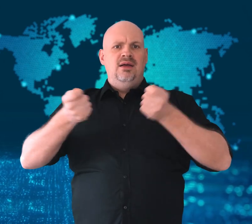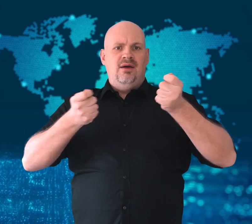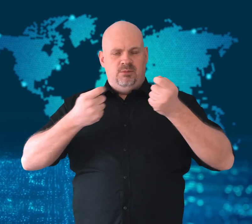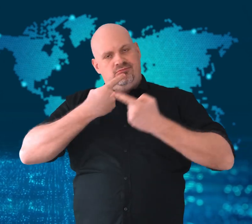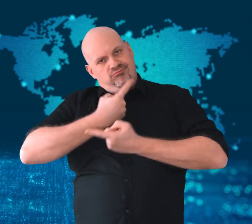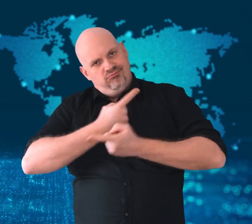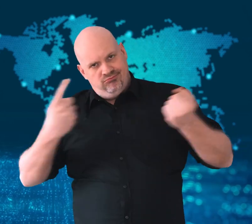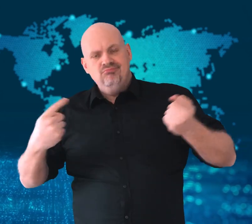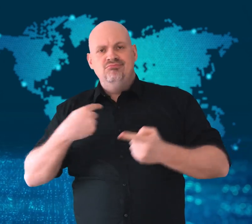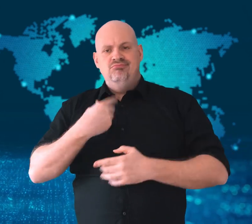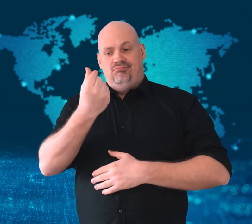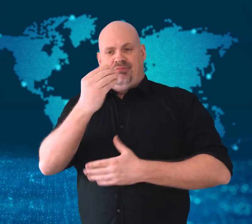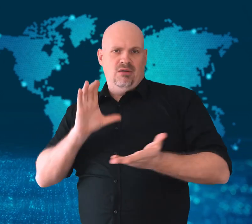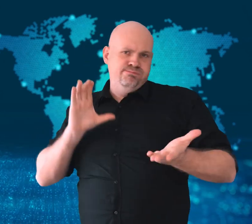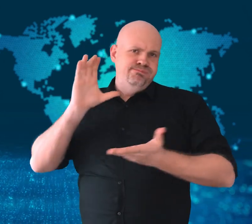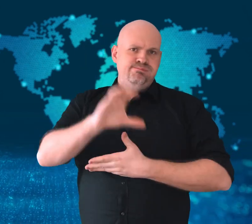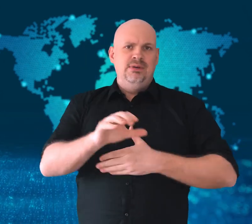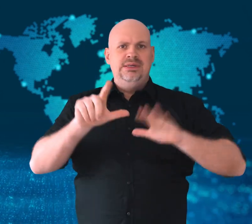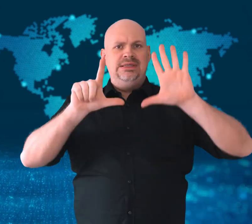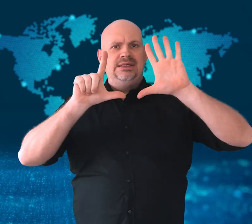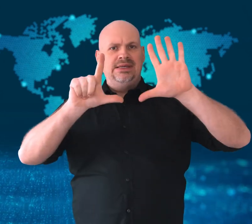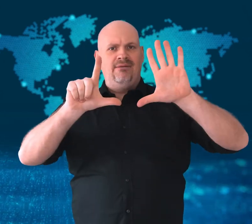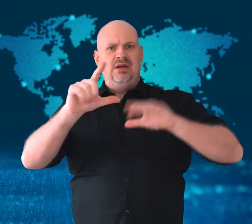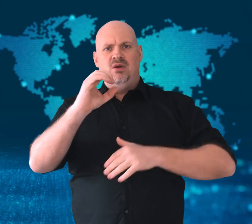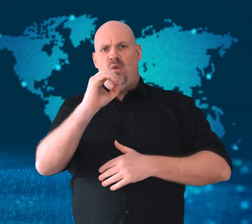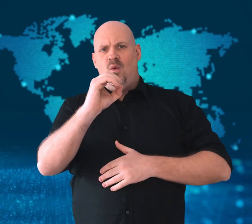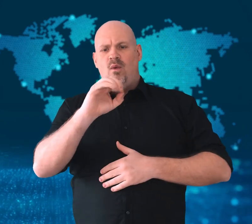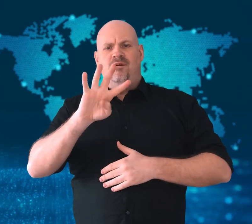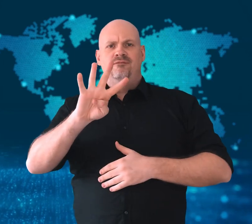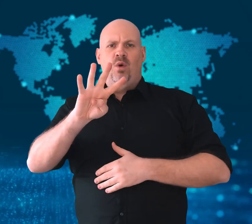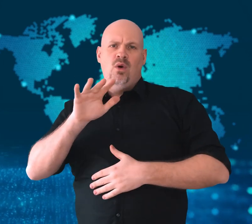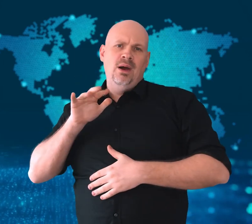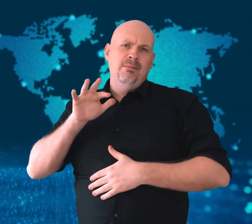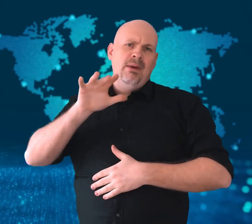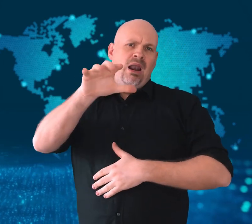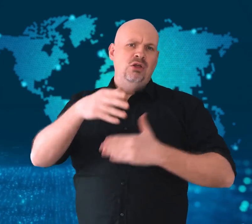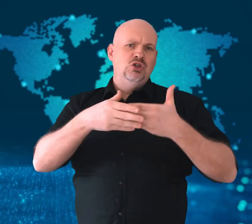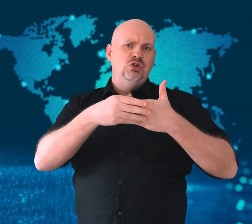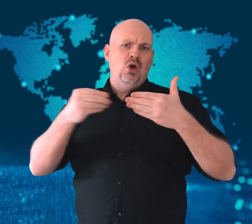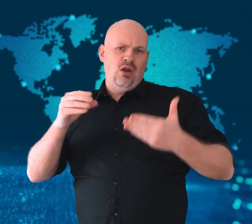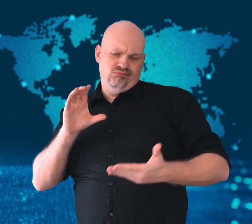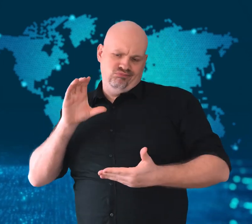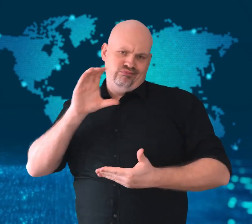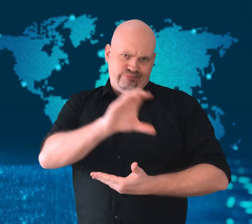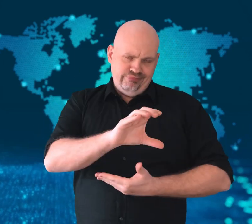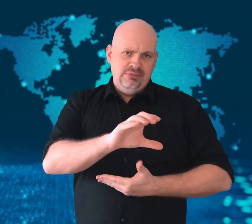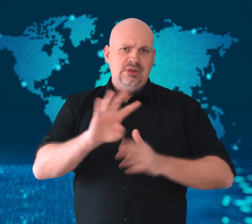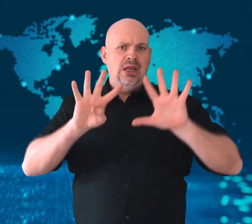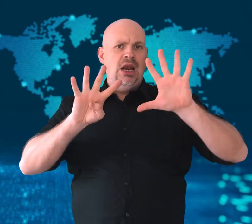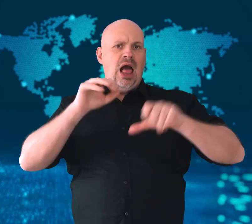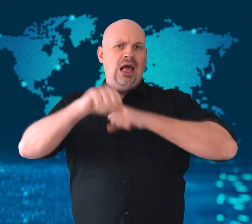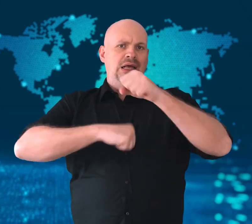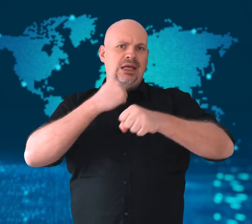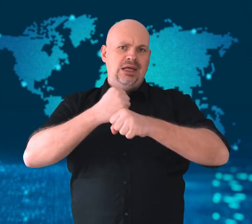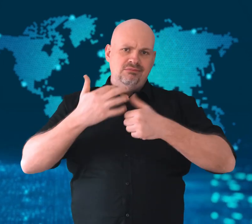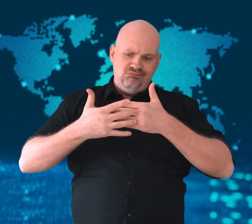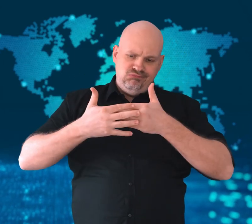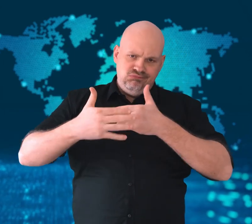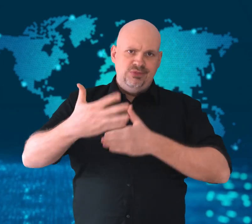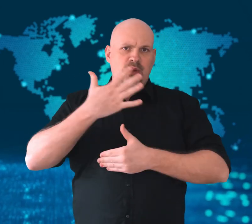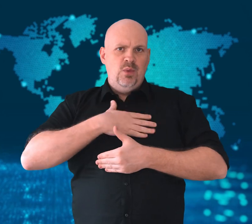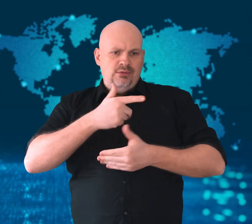nine years to improve the health of the Great Barrier Reef.